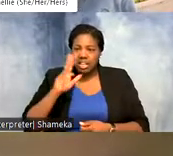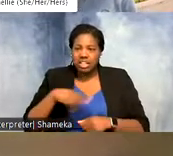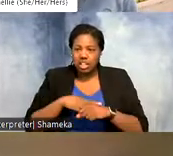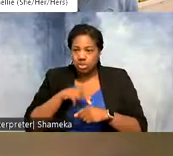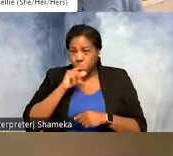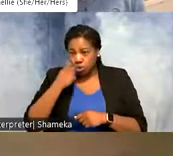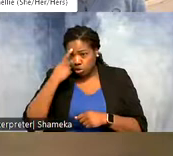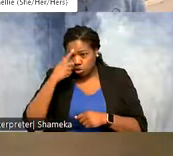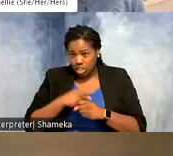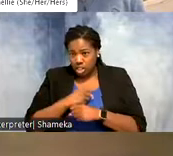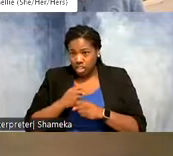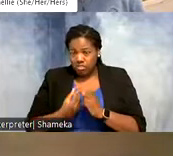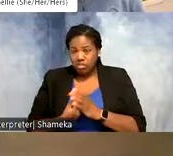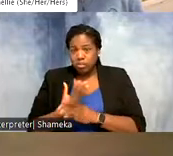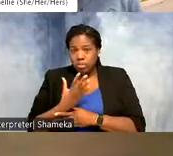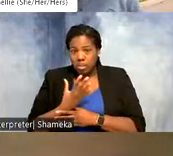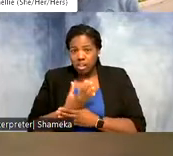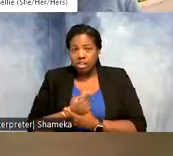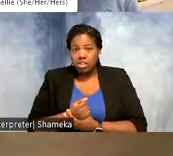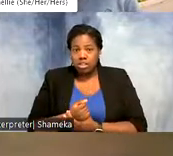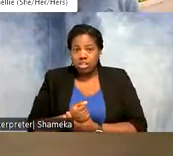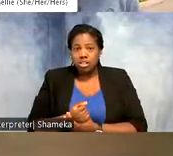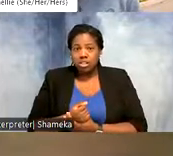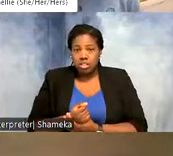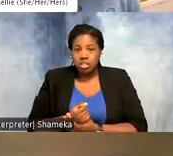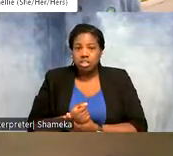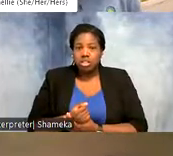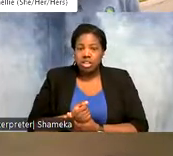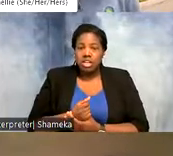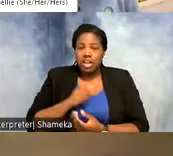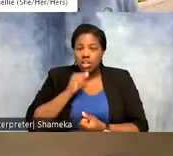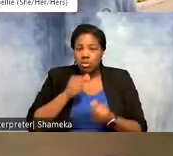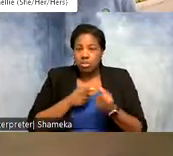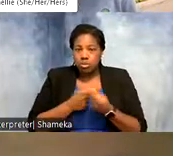coffee plants to grow, and so it doesn't support as many birds. So the bird friendly coffee can help